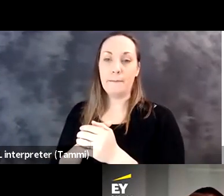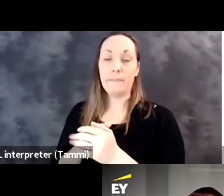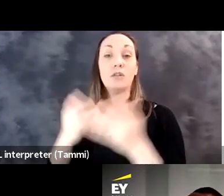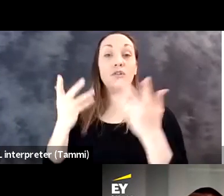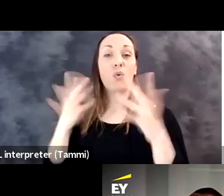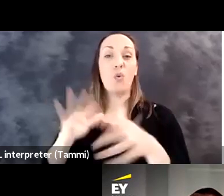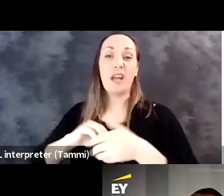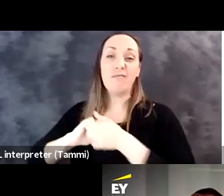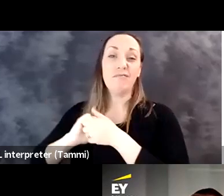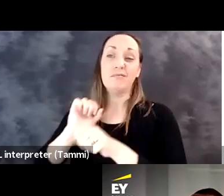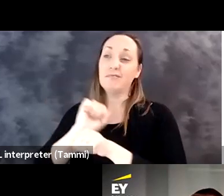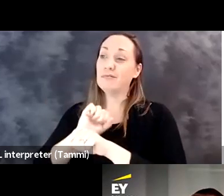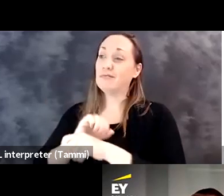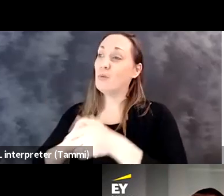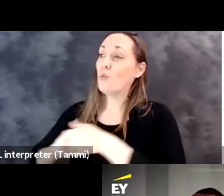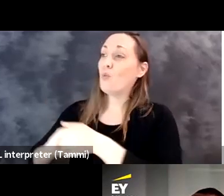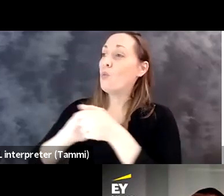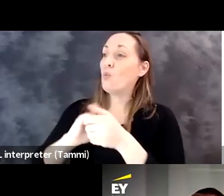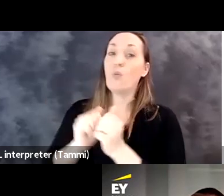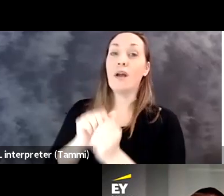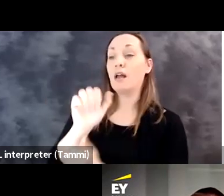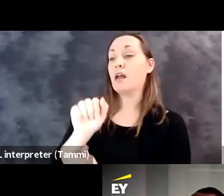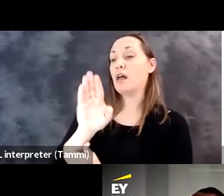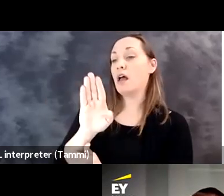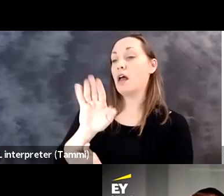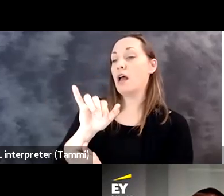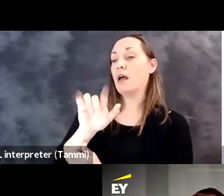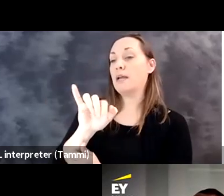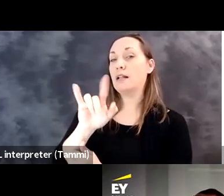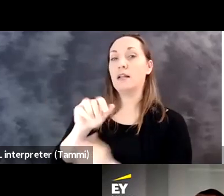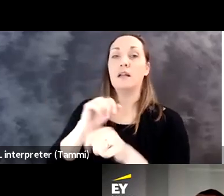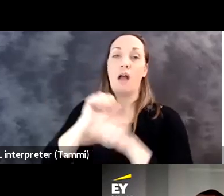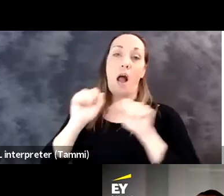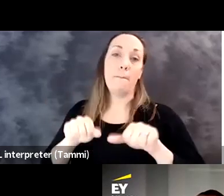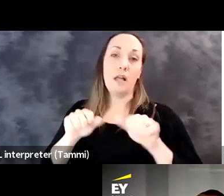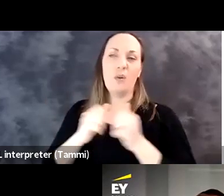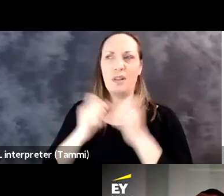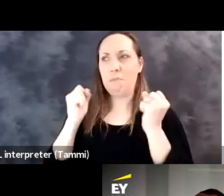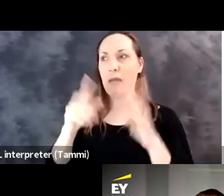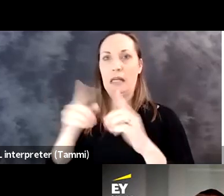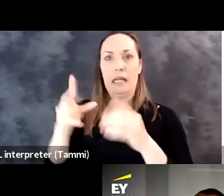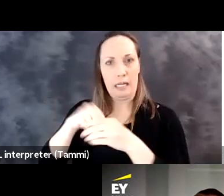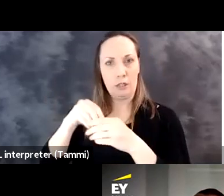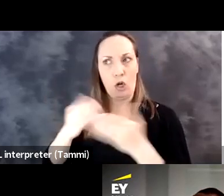ensuring AT&T's commitment to this culture continues. And so we've collaborated with Ability